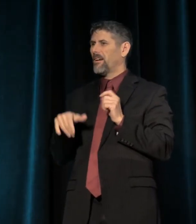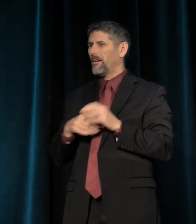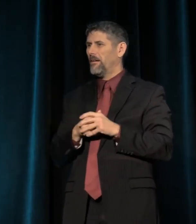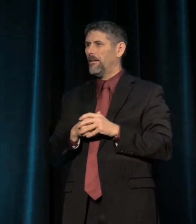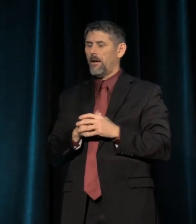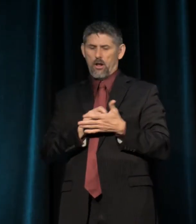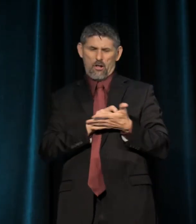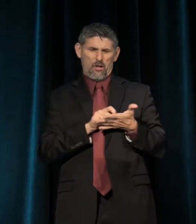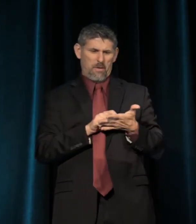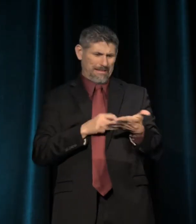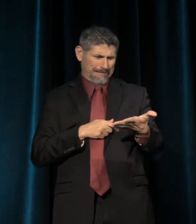The writing is terrible.